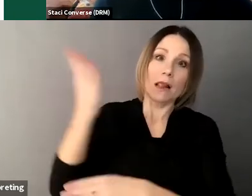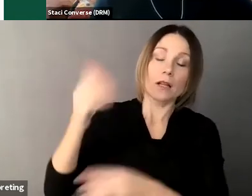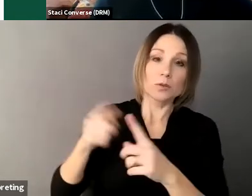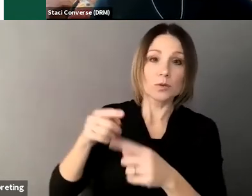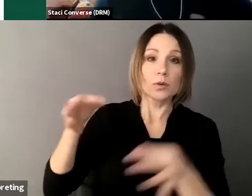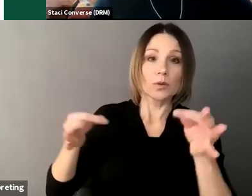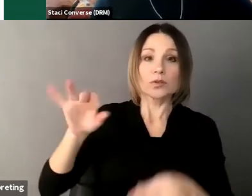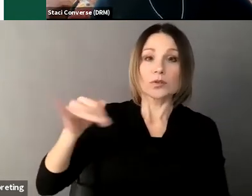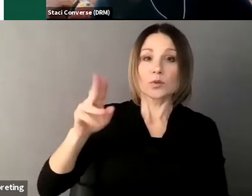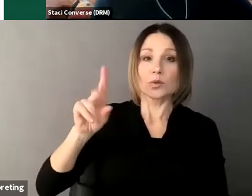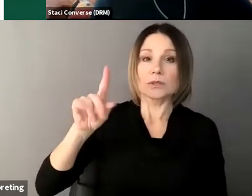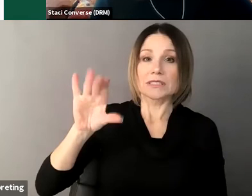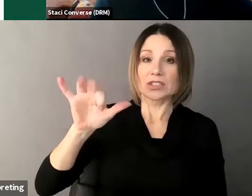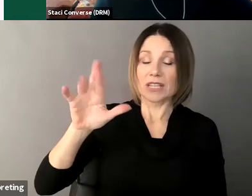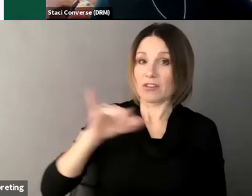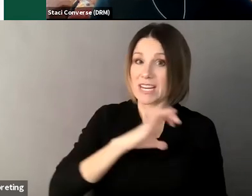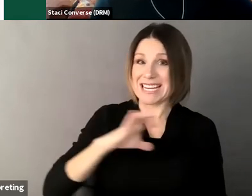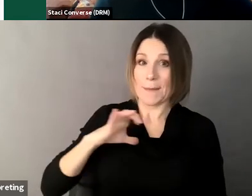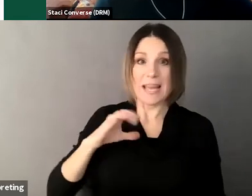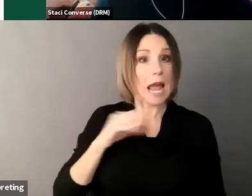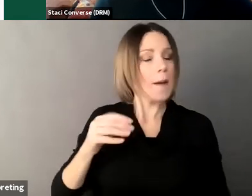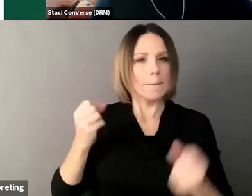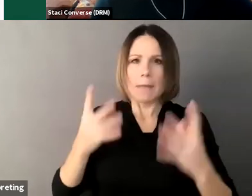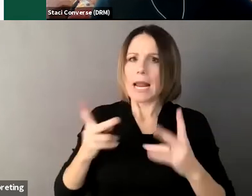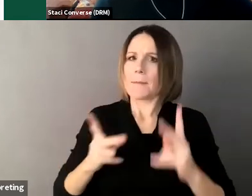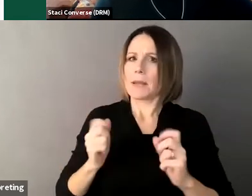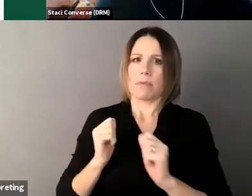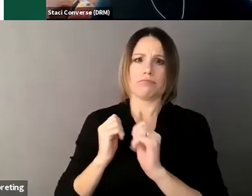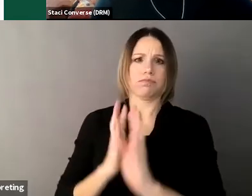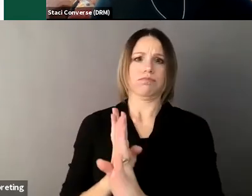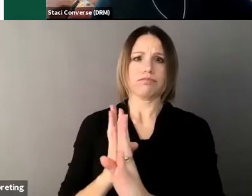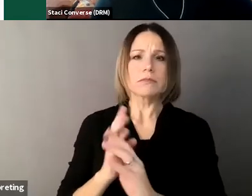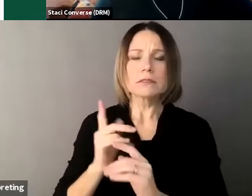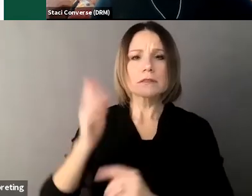and I just wanted to share an excerpt from one of the testimonies that were presented at the hearing